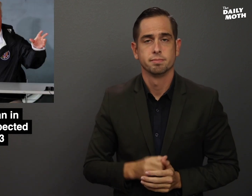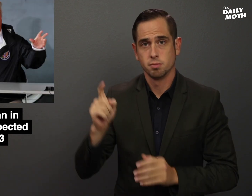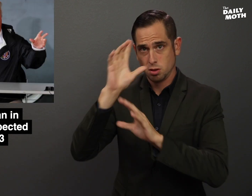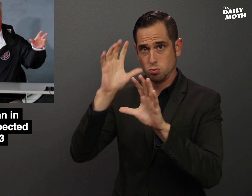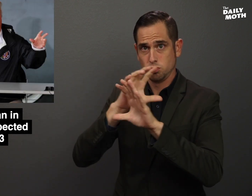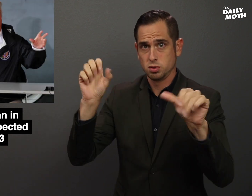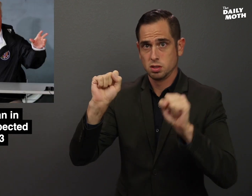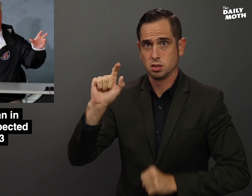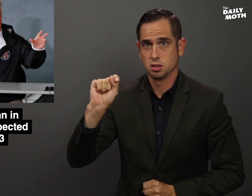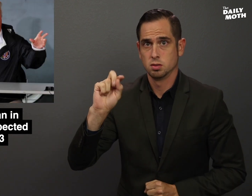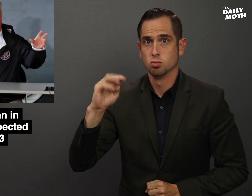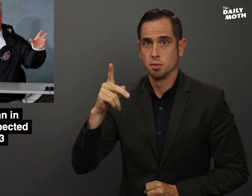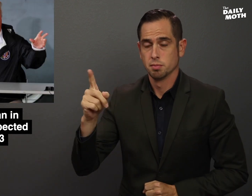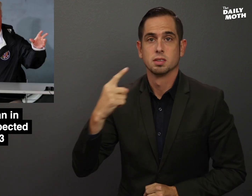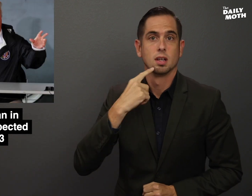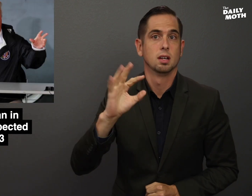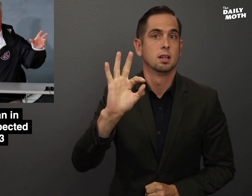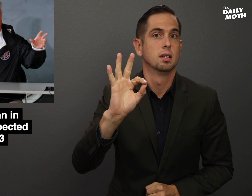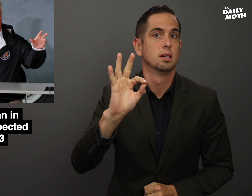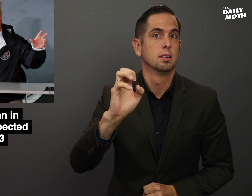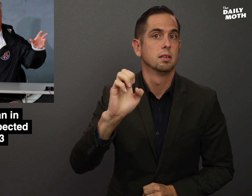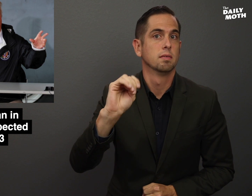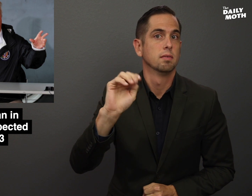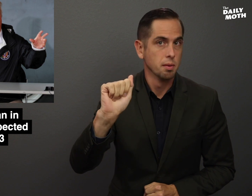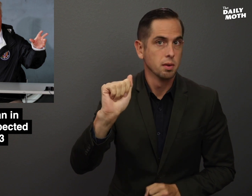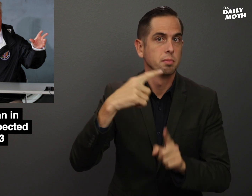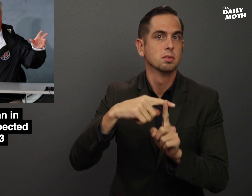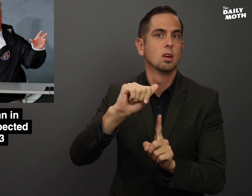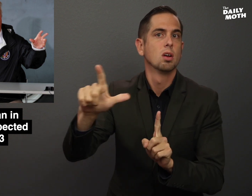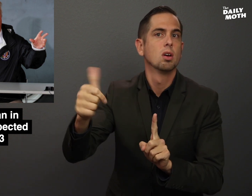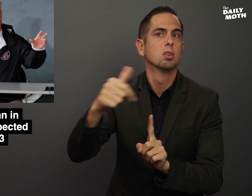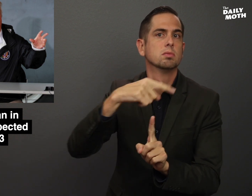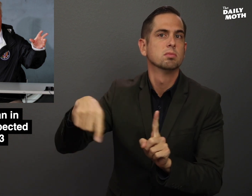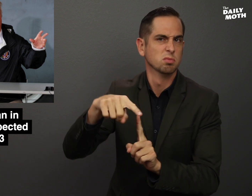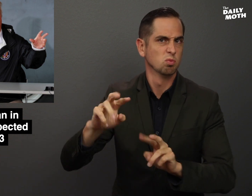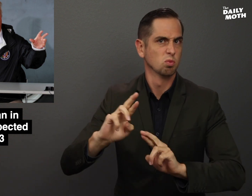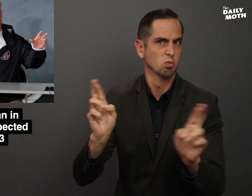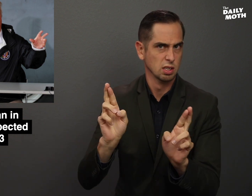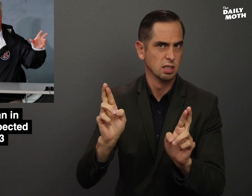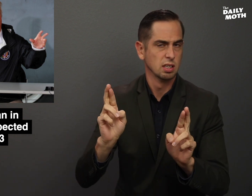President Trump said FEMA and all others are ready.